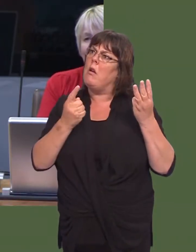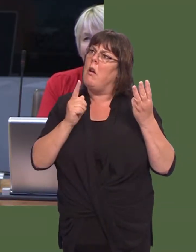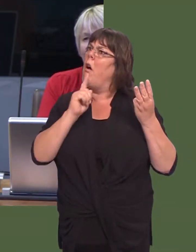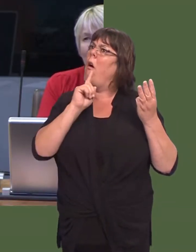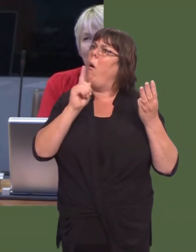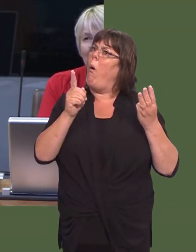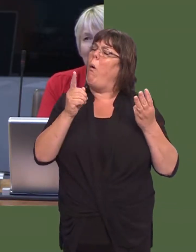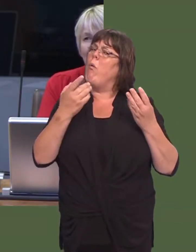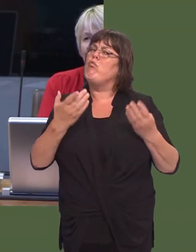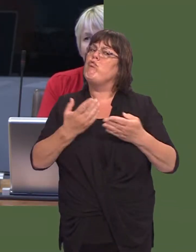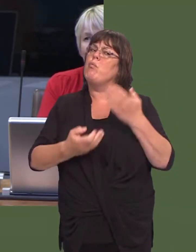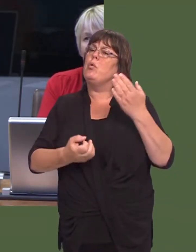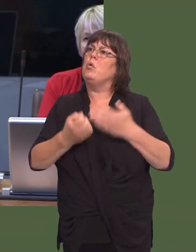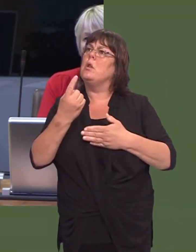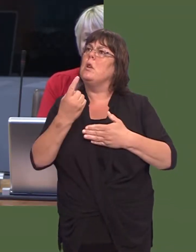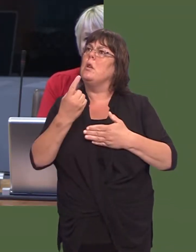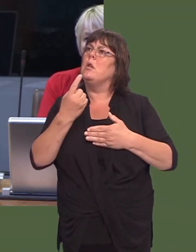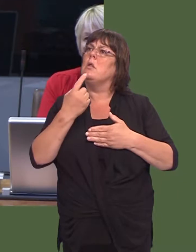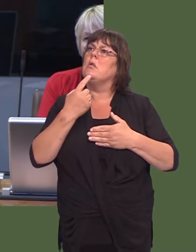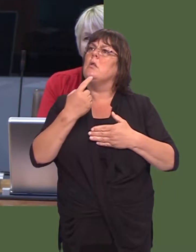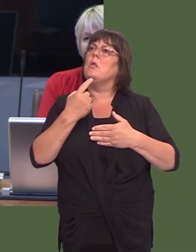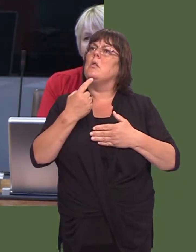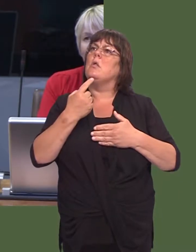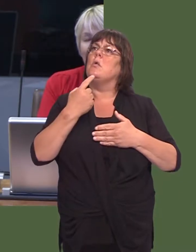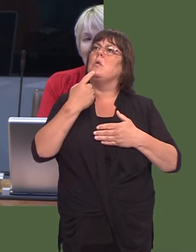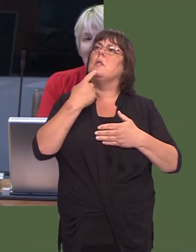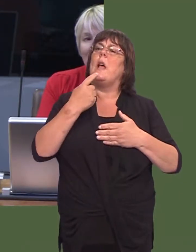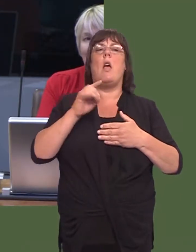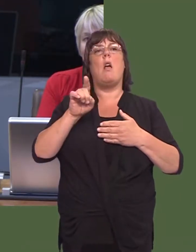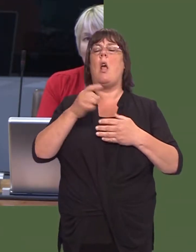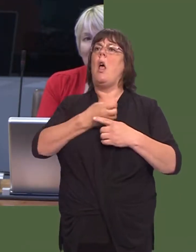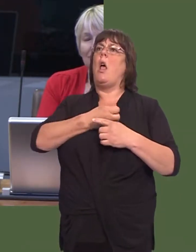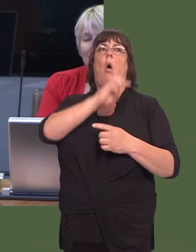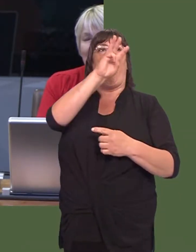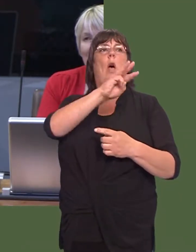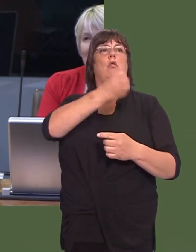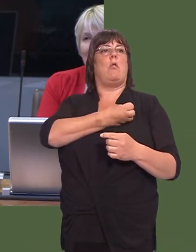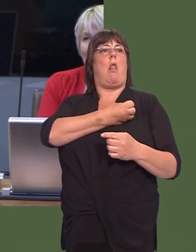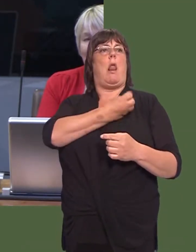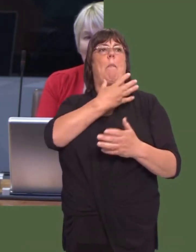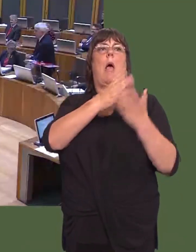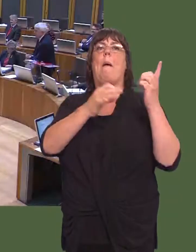or would you like to take this opportunity to distance yourself from the views of those Welsh Labour candidates?